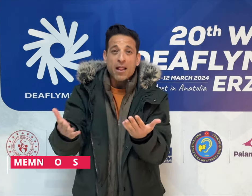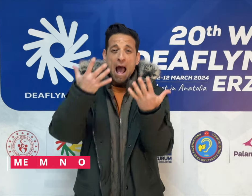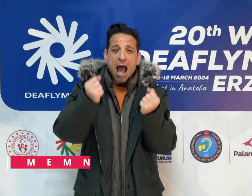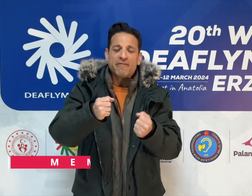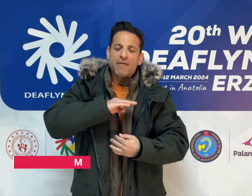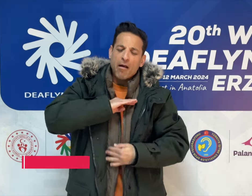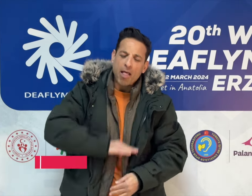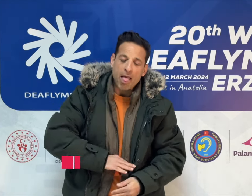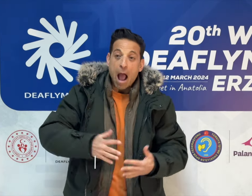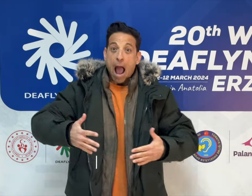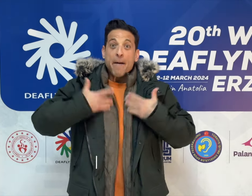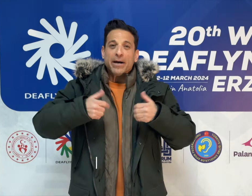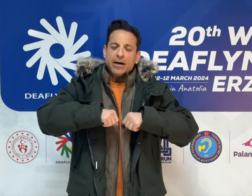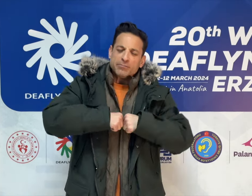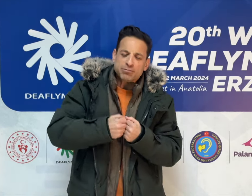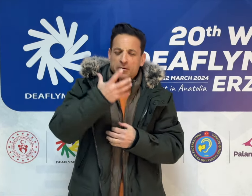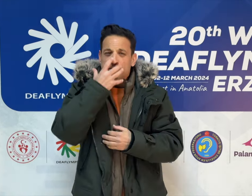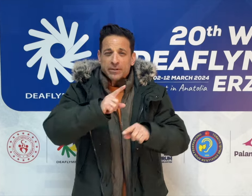mixed emotions! Many of us have made new friends and learned